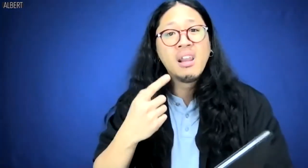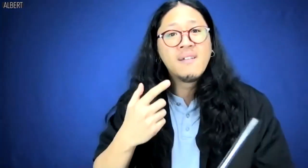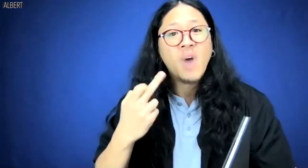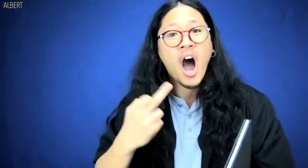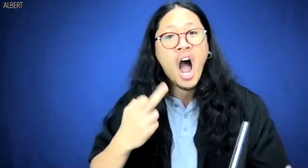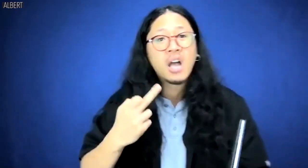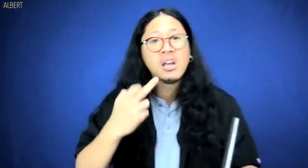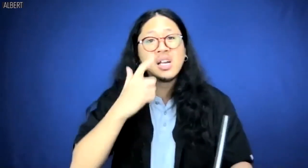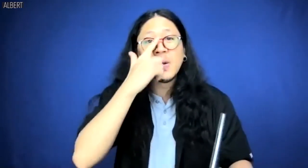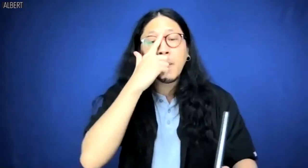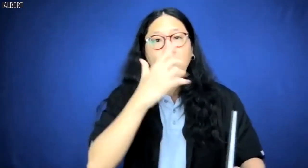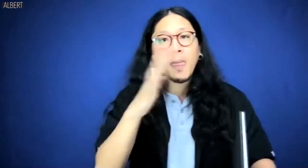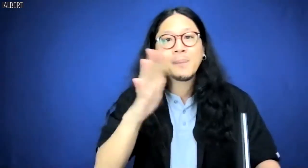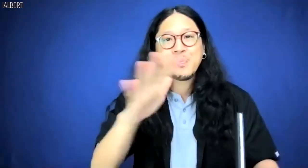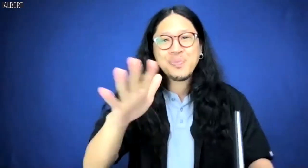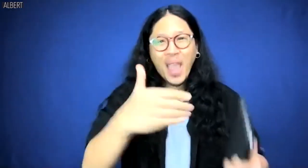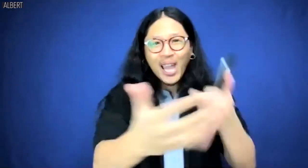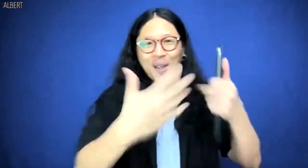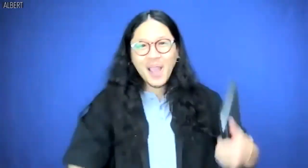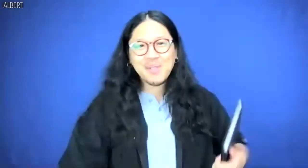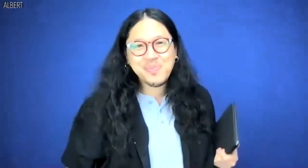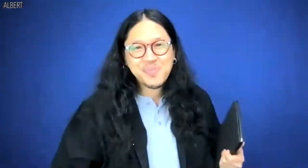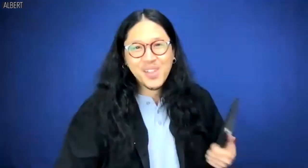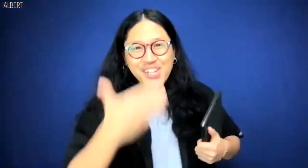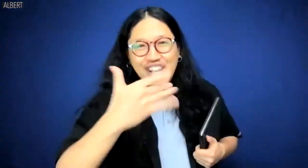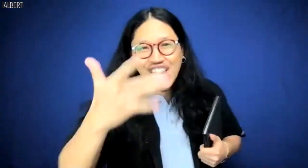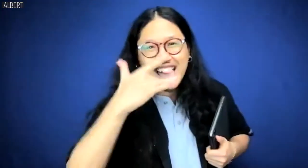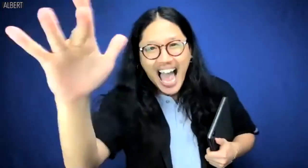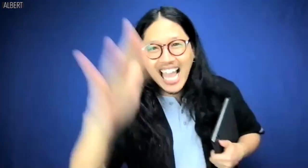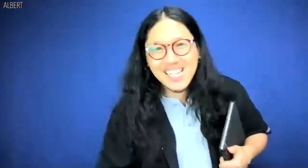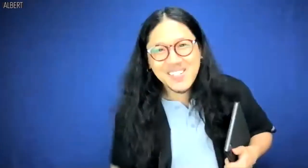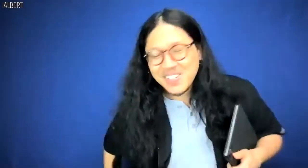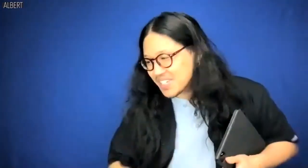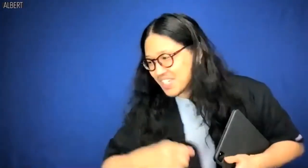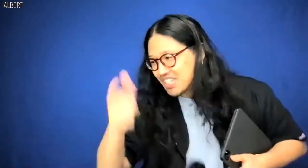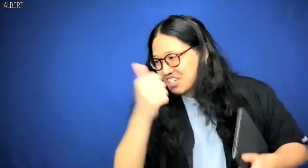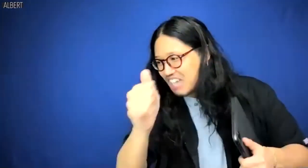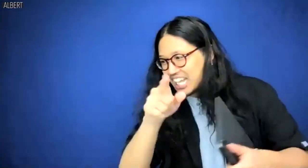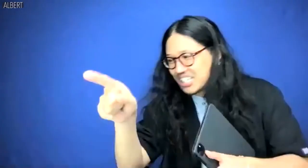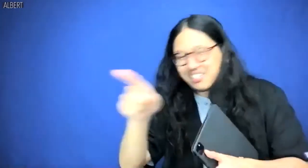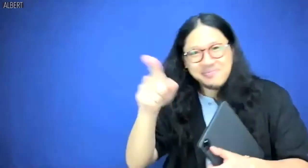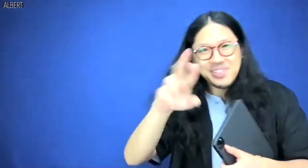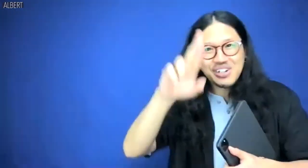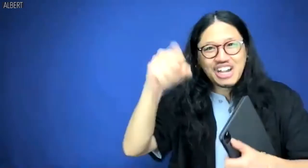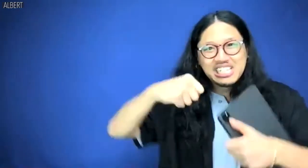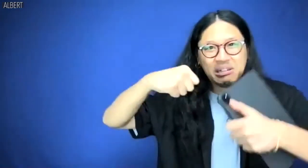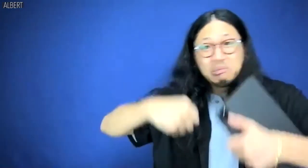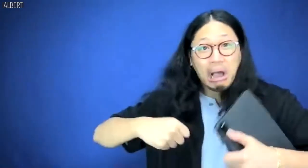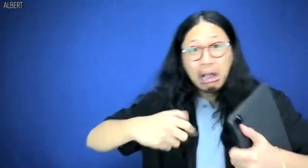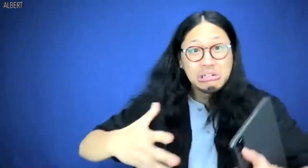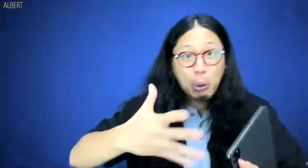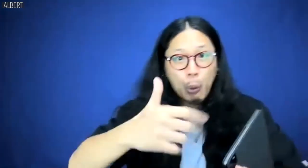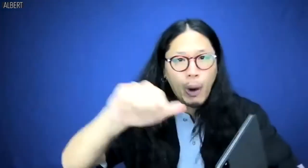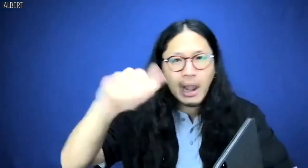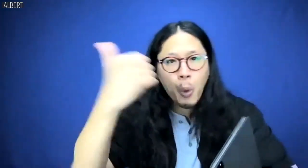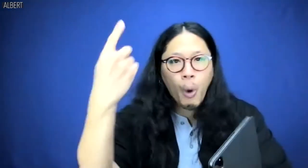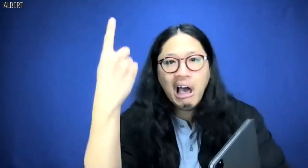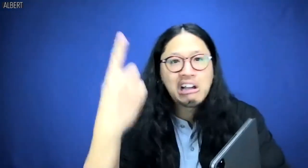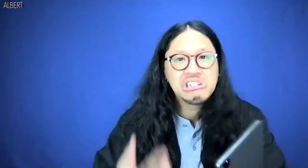FUCK. Anyway, good luck trying to get Russ the Bus